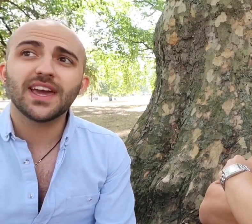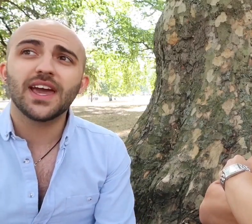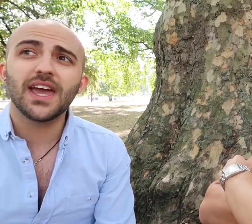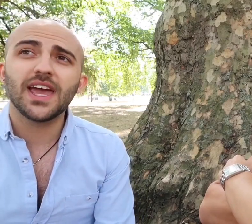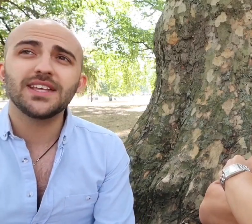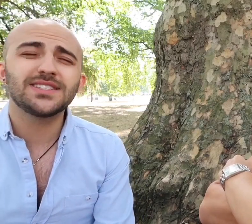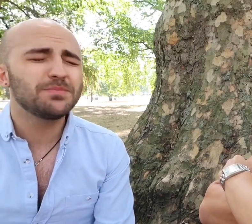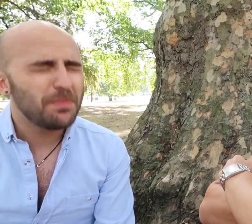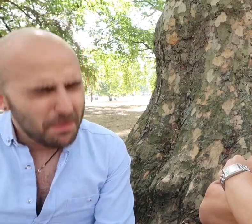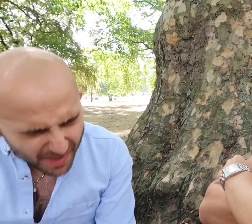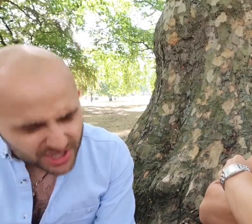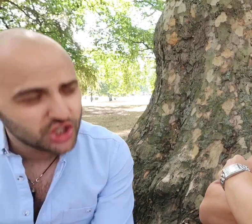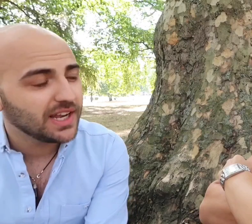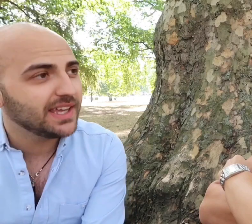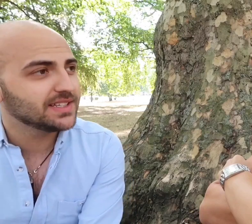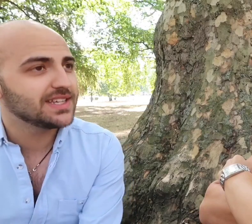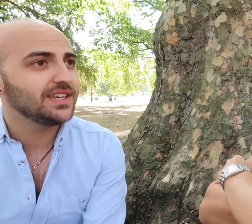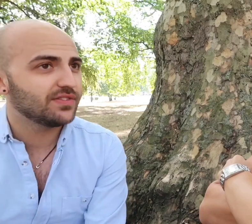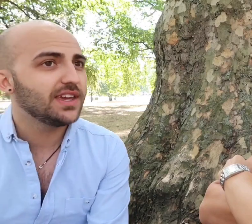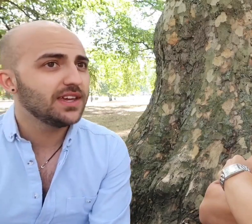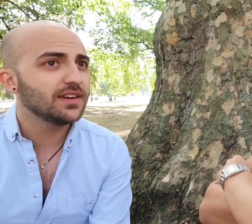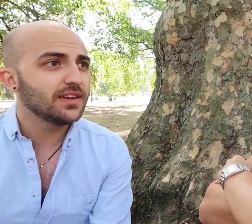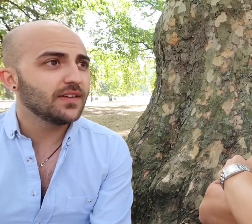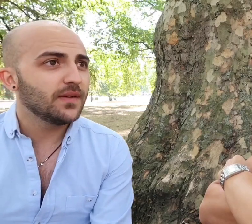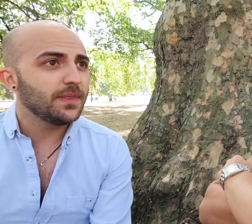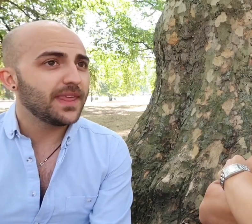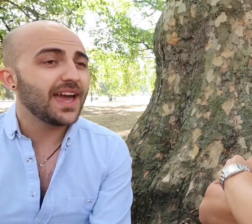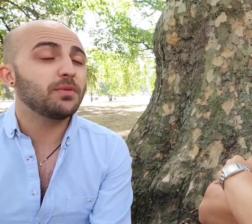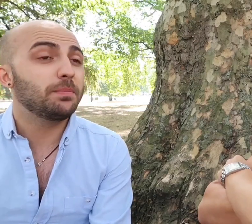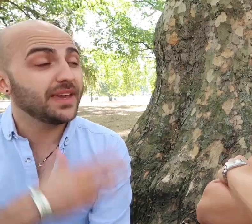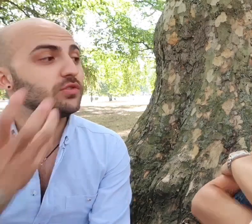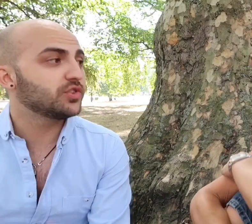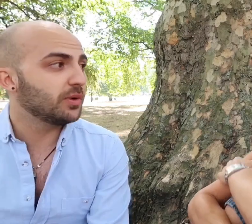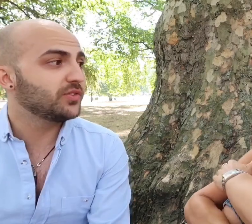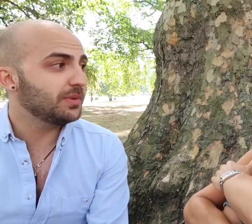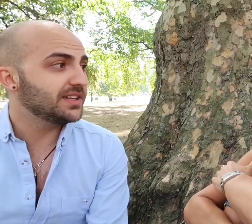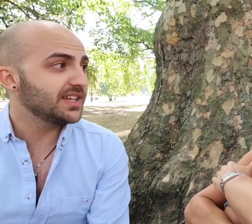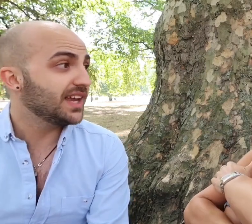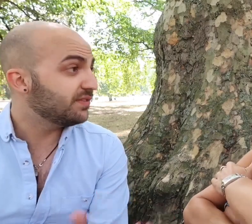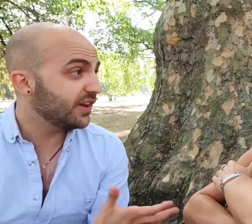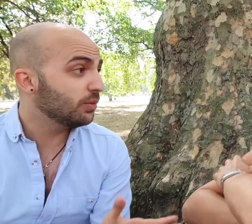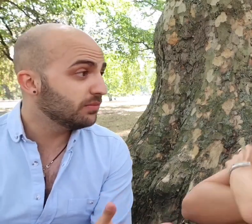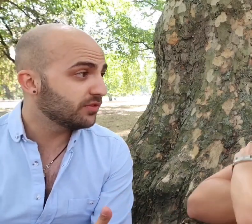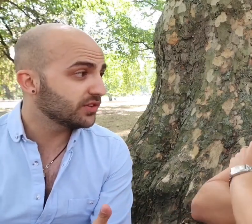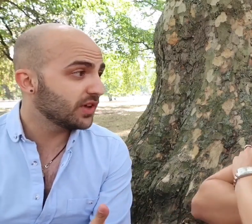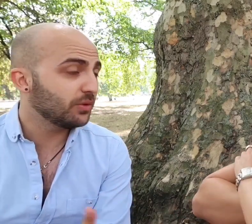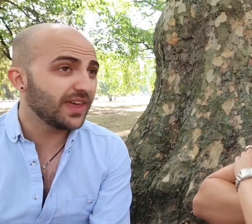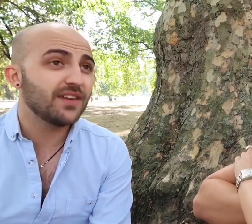especially in TV they have a bigger responsibility and film for example that